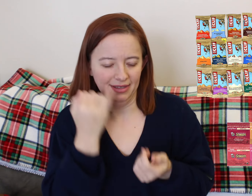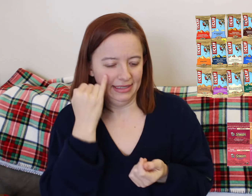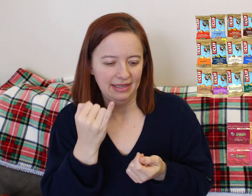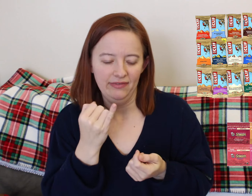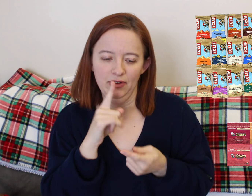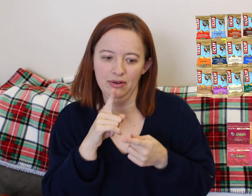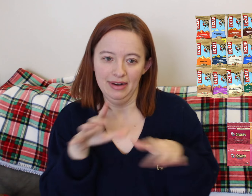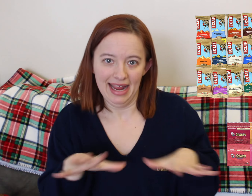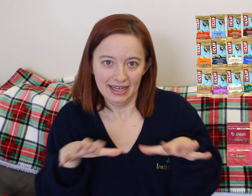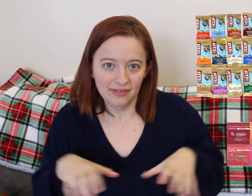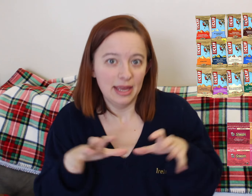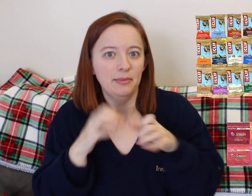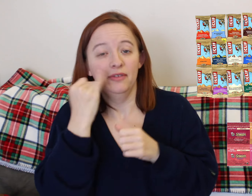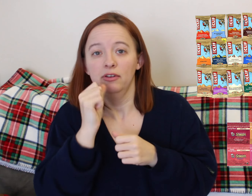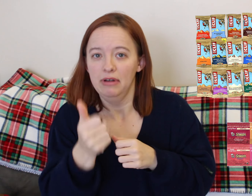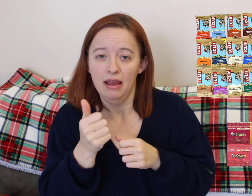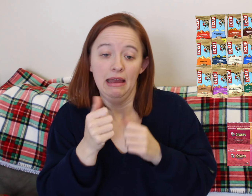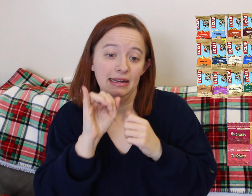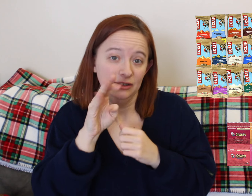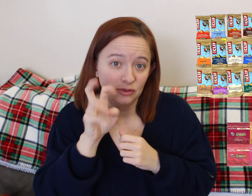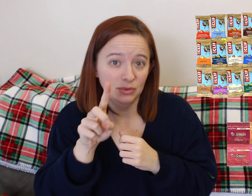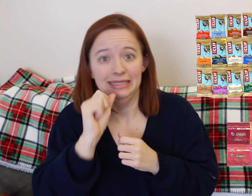So we didn't want to pay too much money for hospital food.